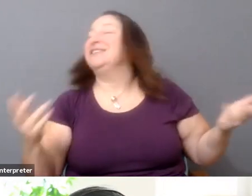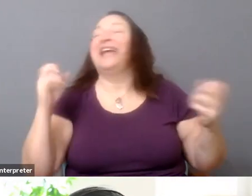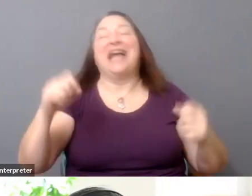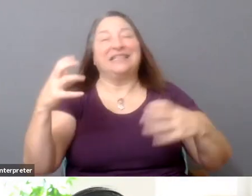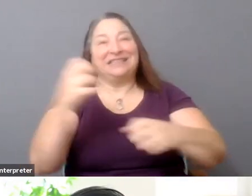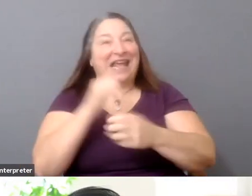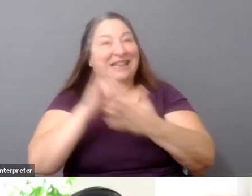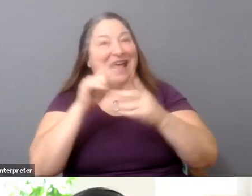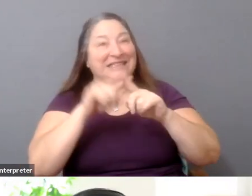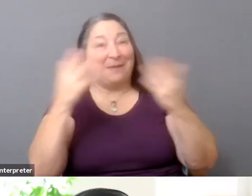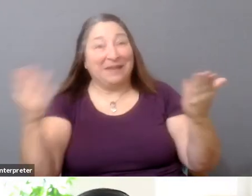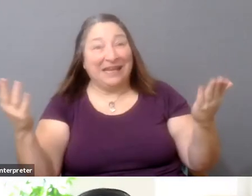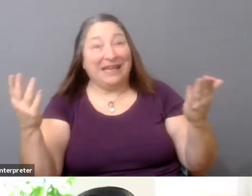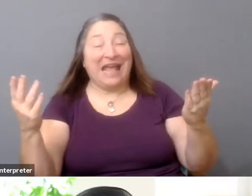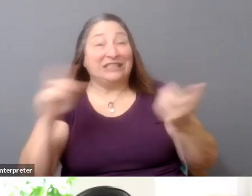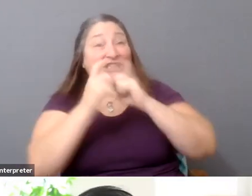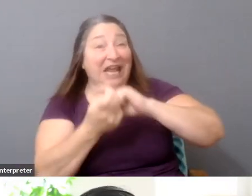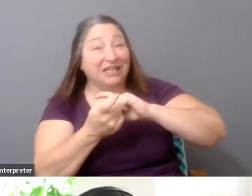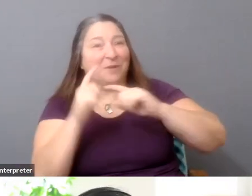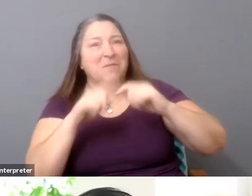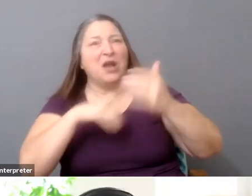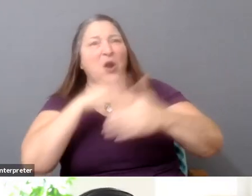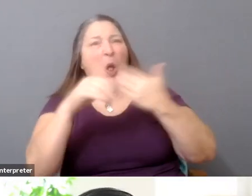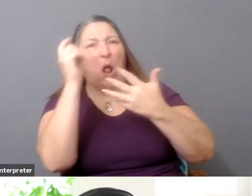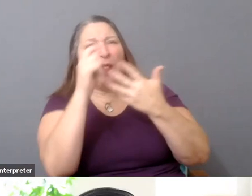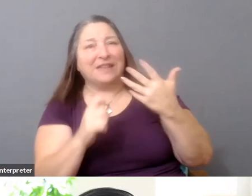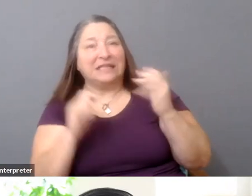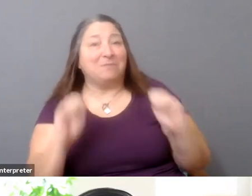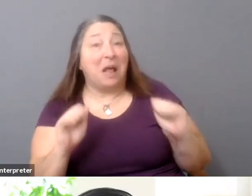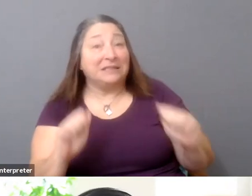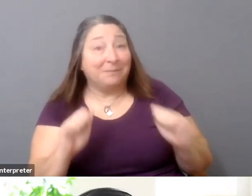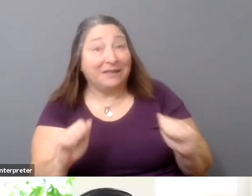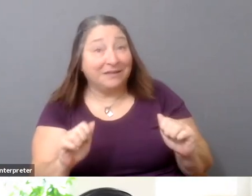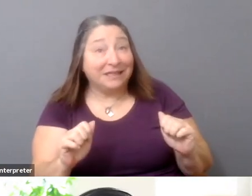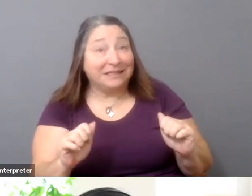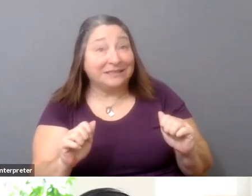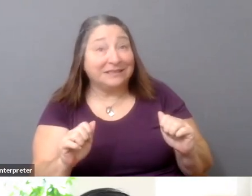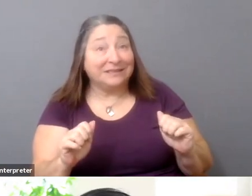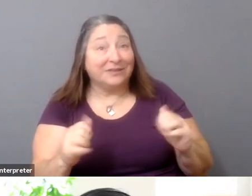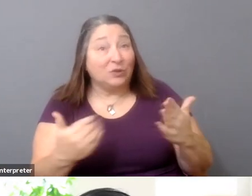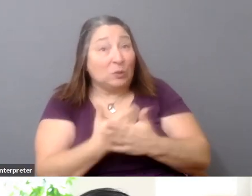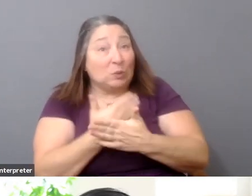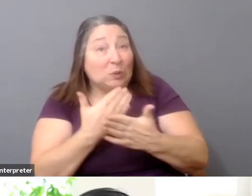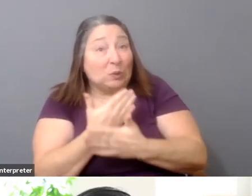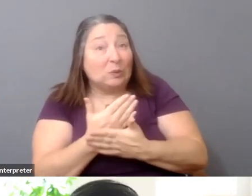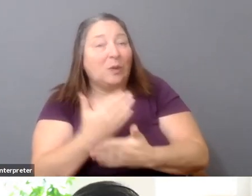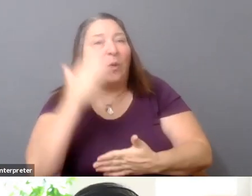But, you know, all of these possibilities are really going to come as a function of the will,